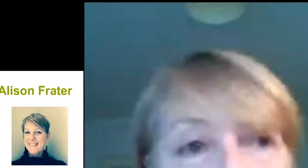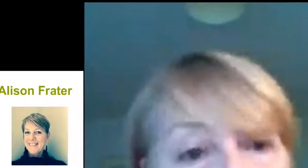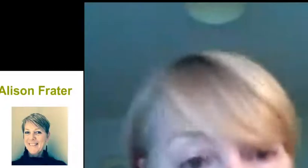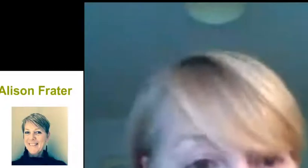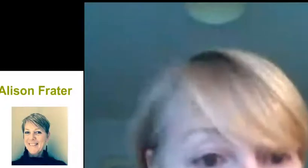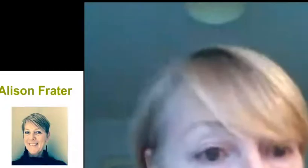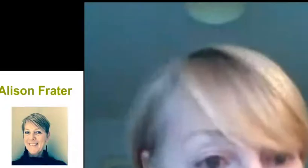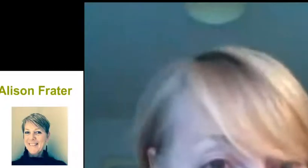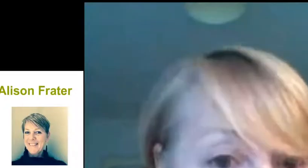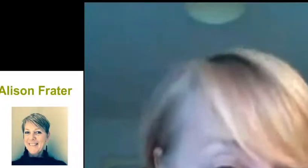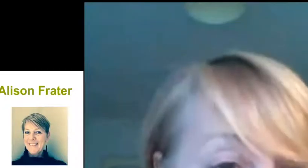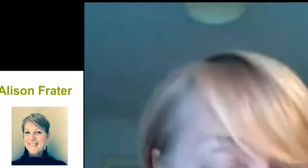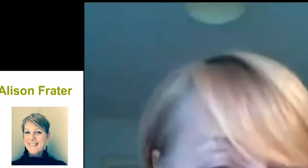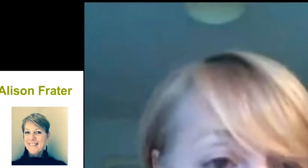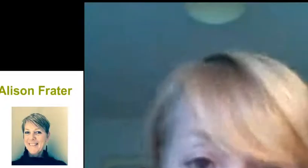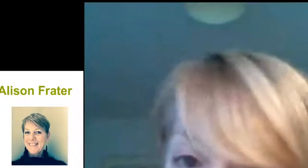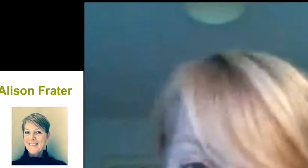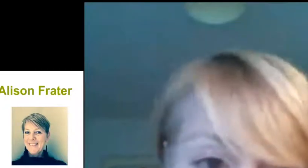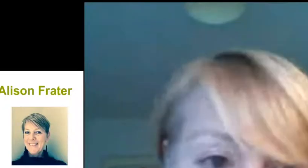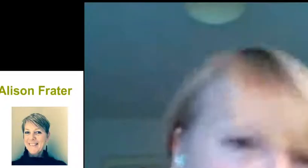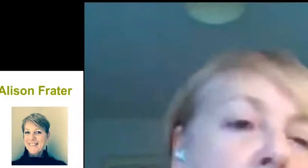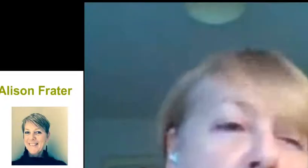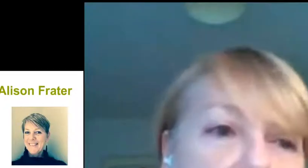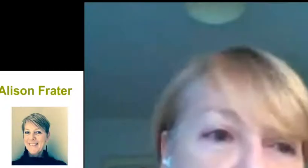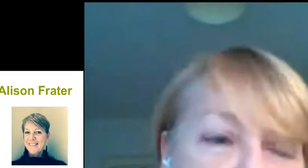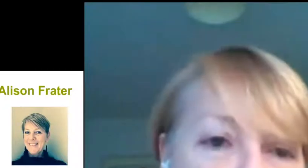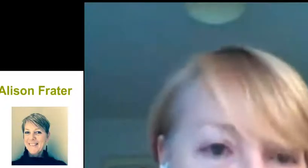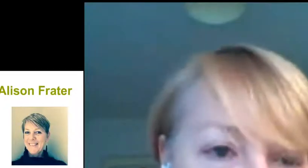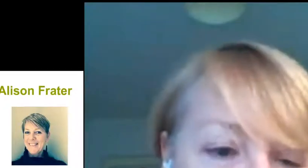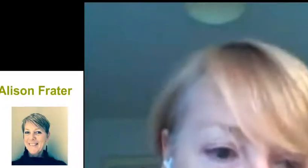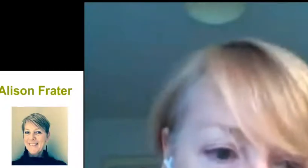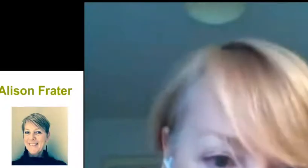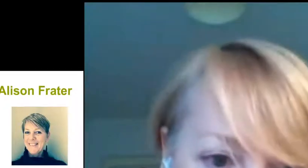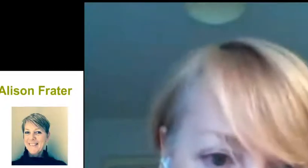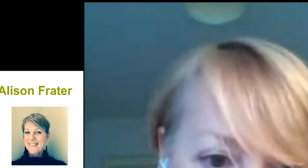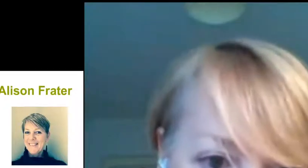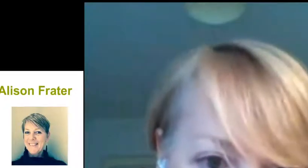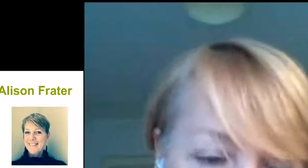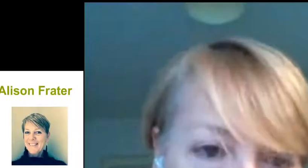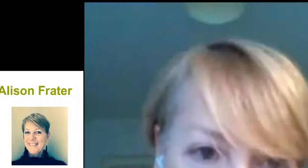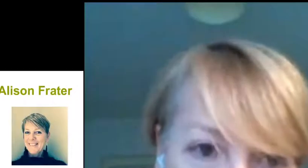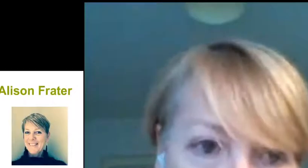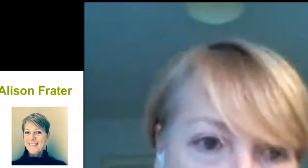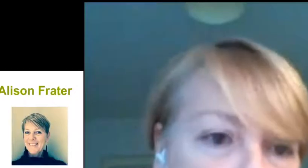And again, for most people, for absolutely most people, they experience this as a mild to moderate